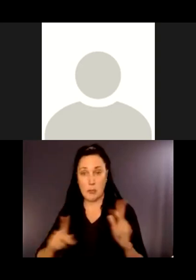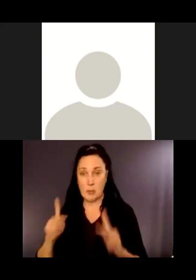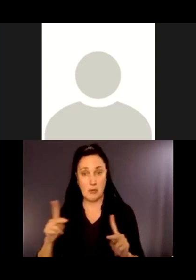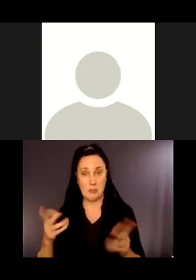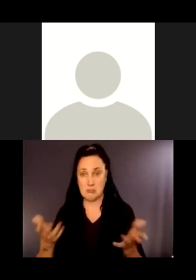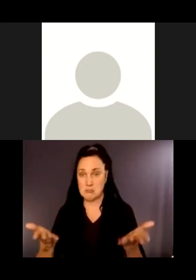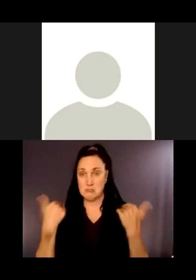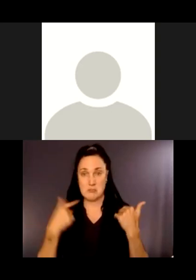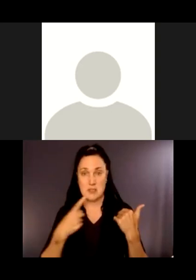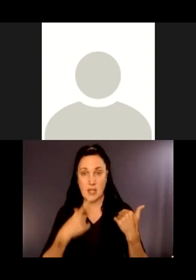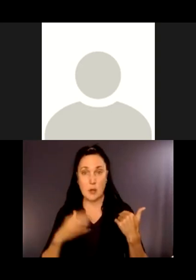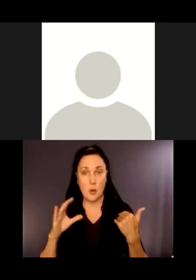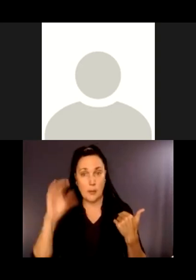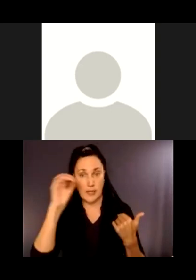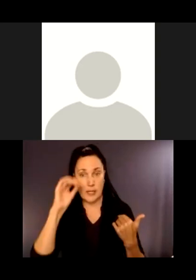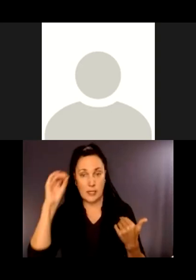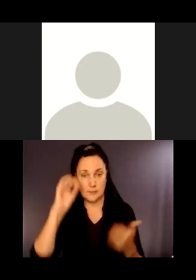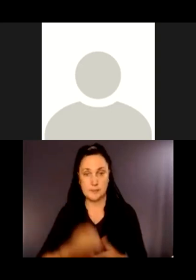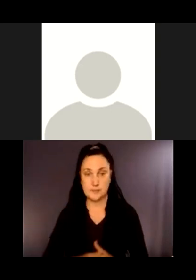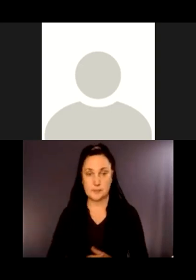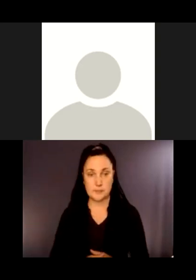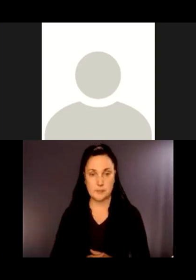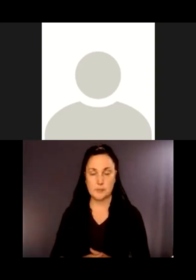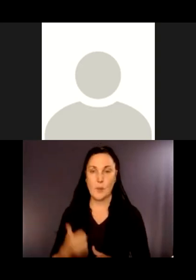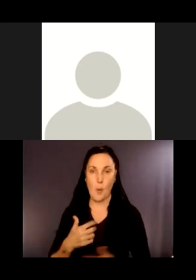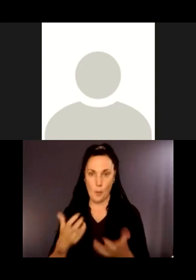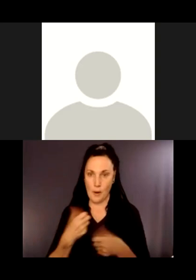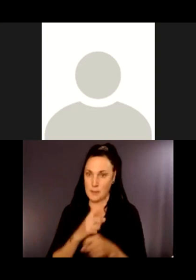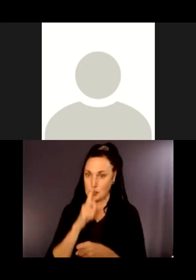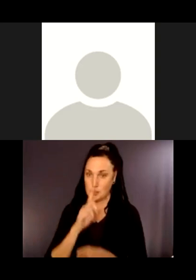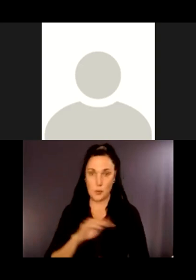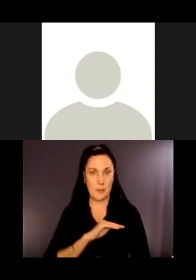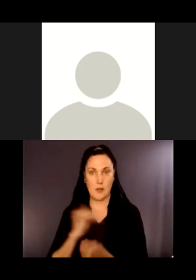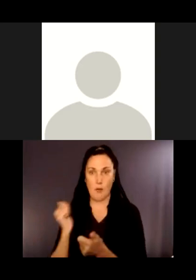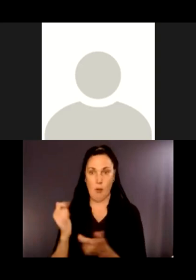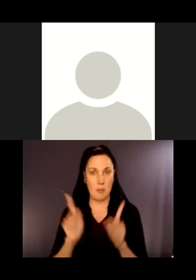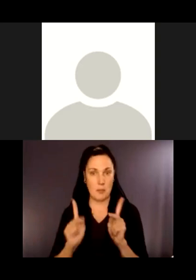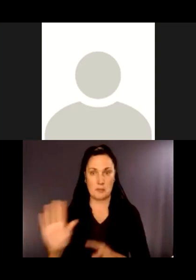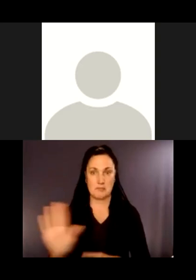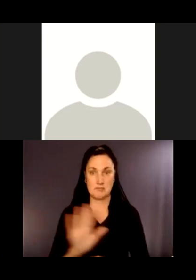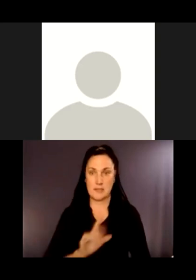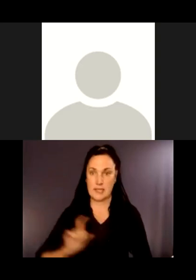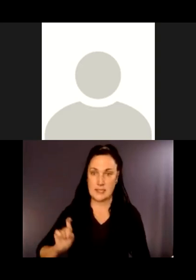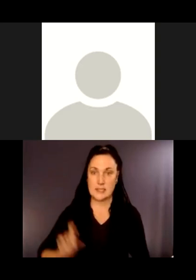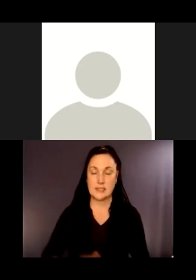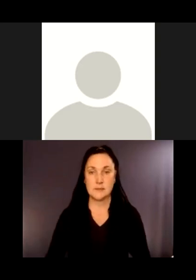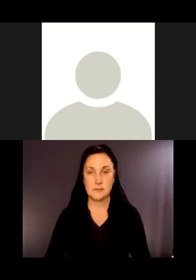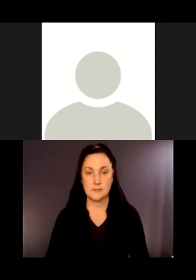You know, we're trying to balance and make sure we're meeting people's needs.